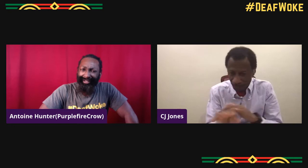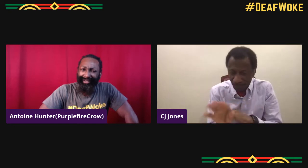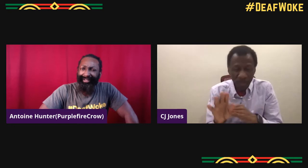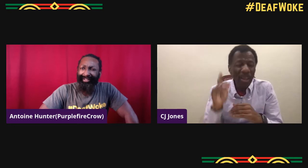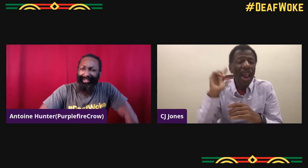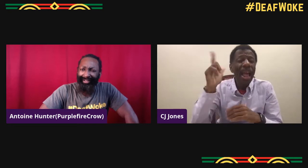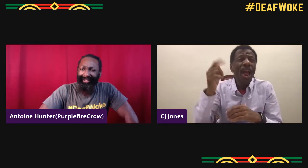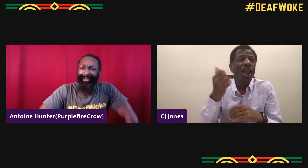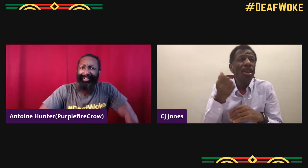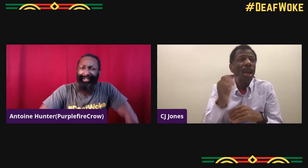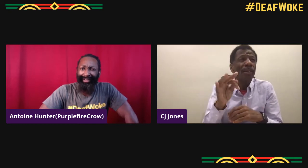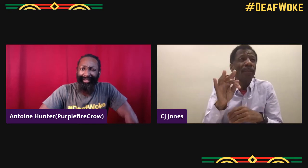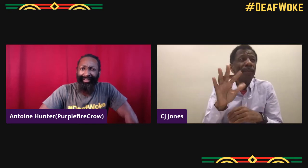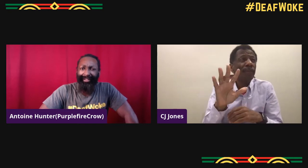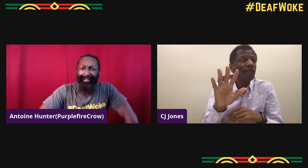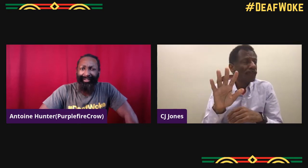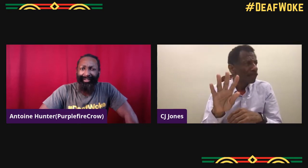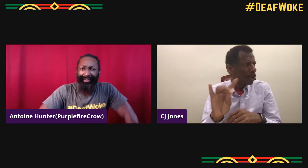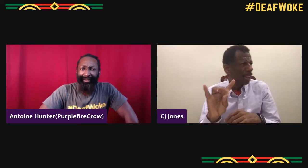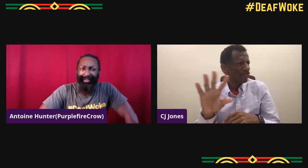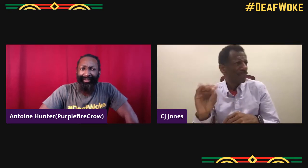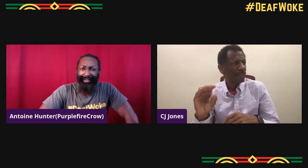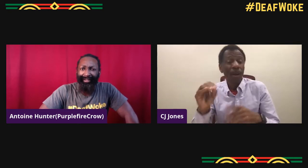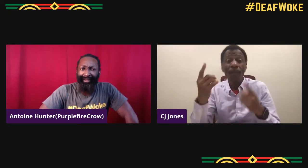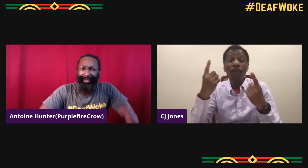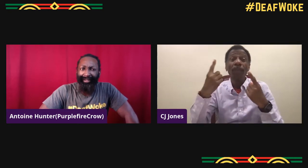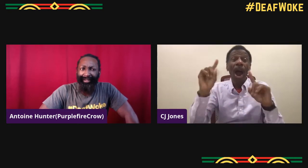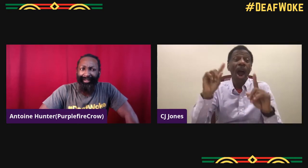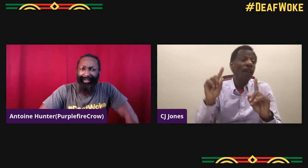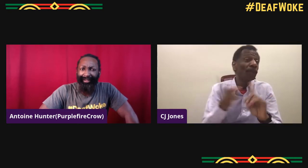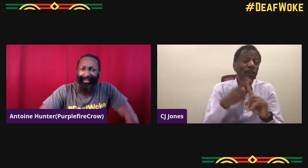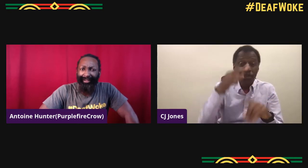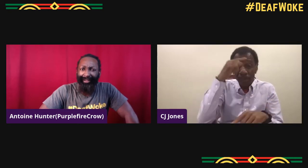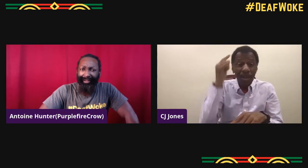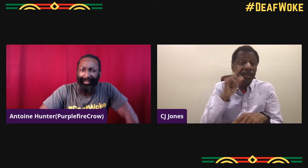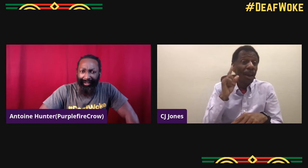My parents didn't get in because they were Black. So that was like 30s.